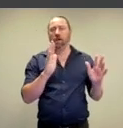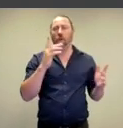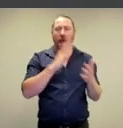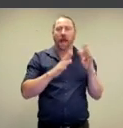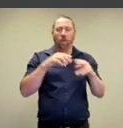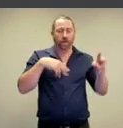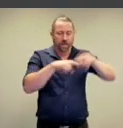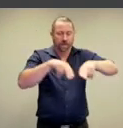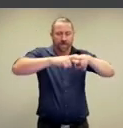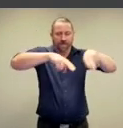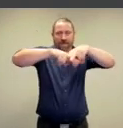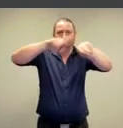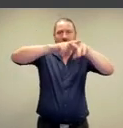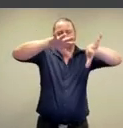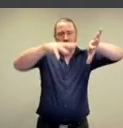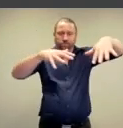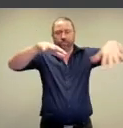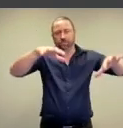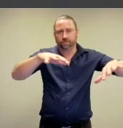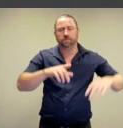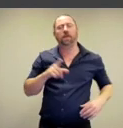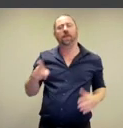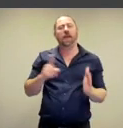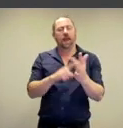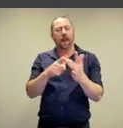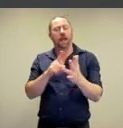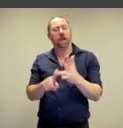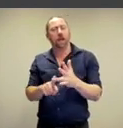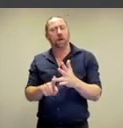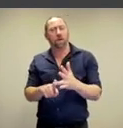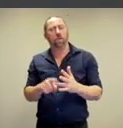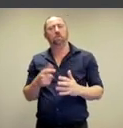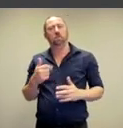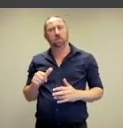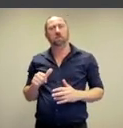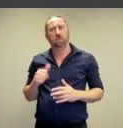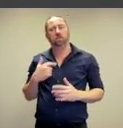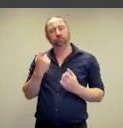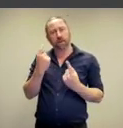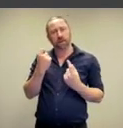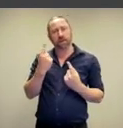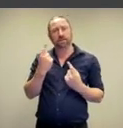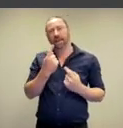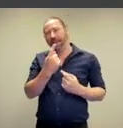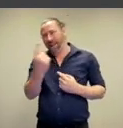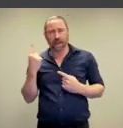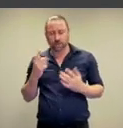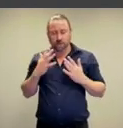each other when we pile them on top but Liao's photograph